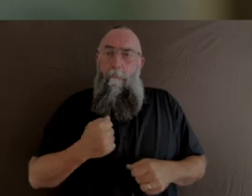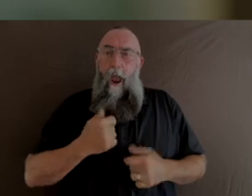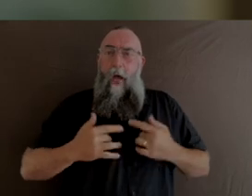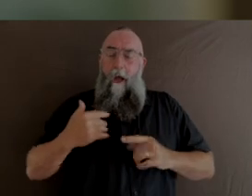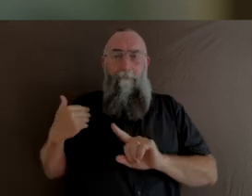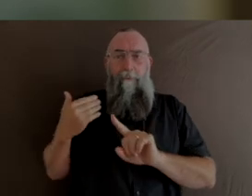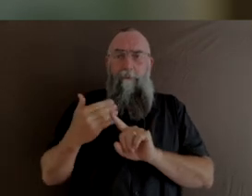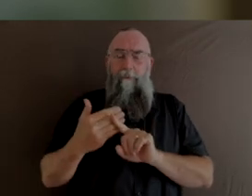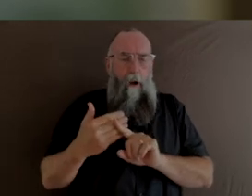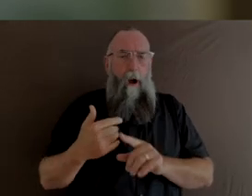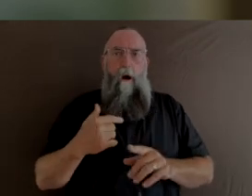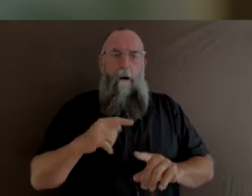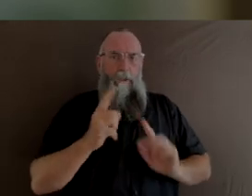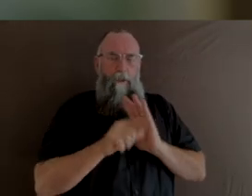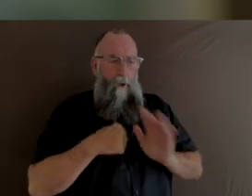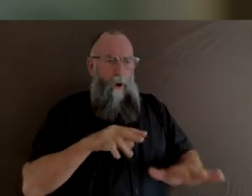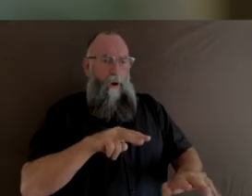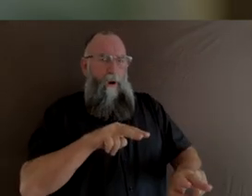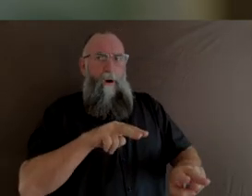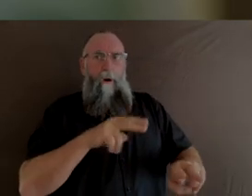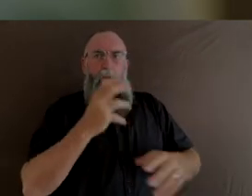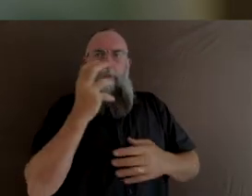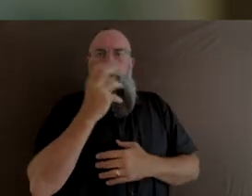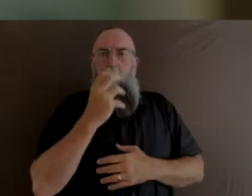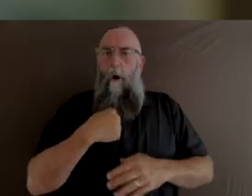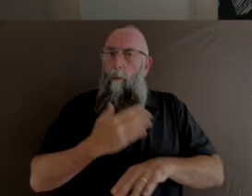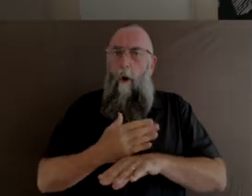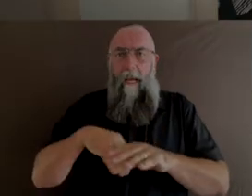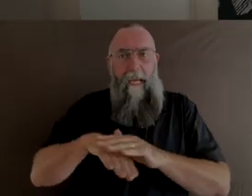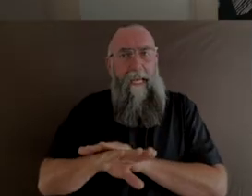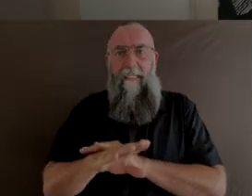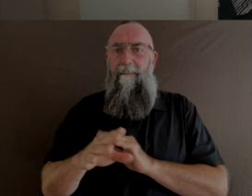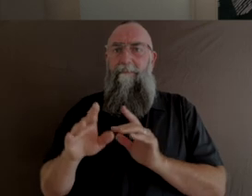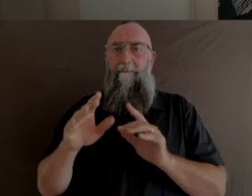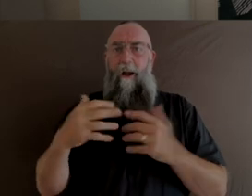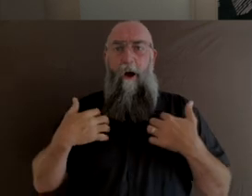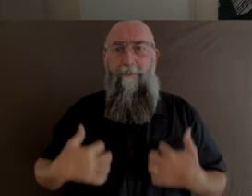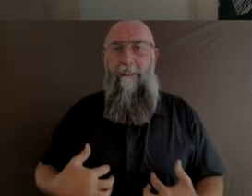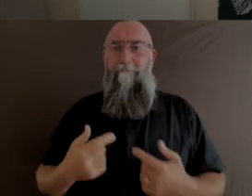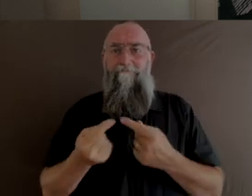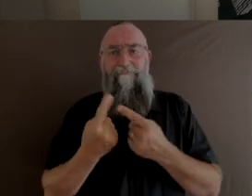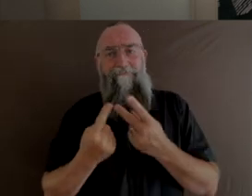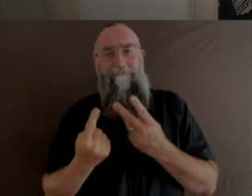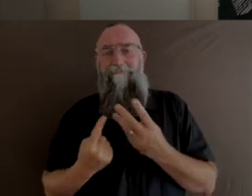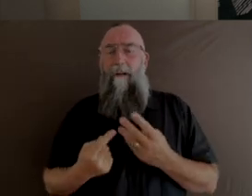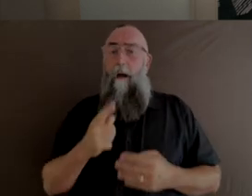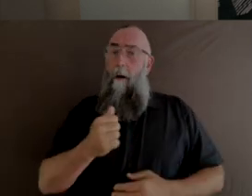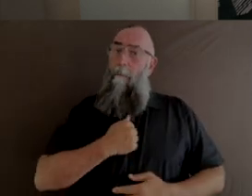in all my years of medical work. And part of my responsibility as a midwife is to say